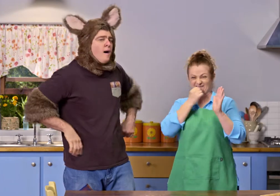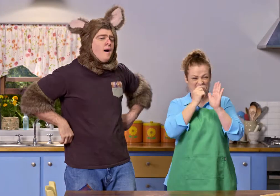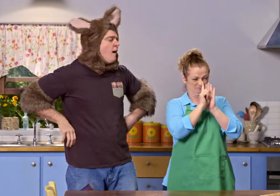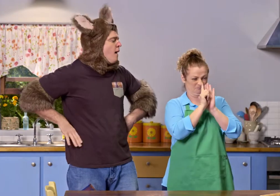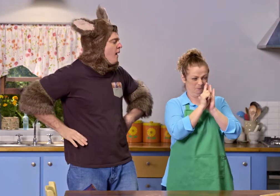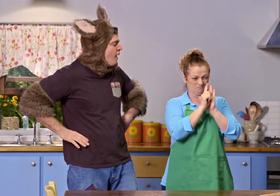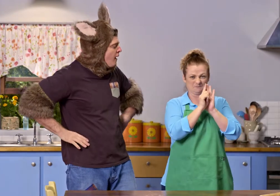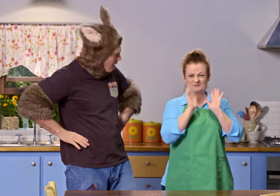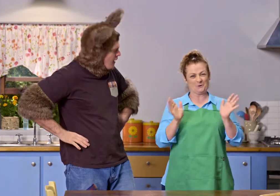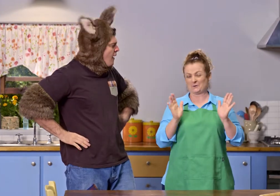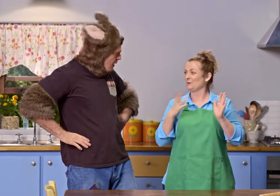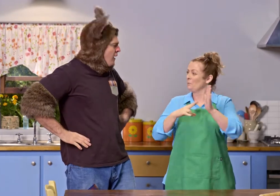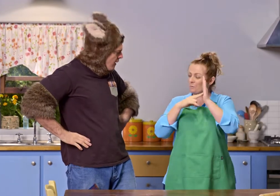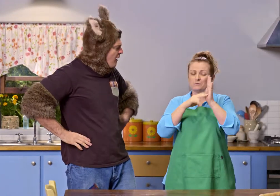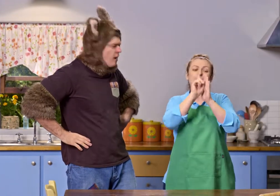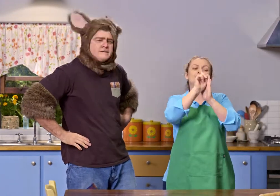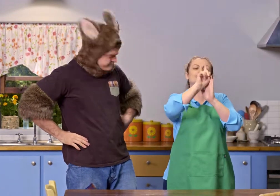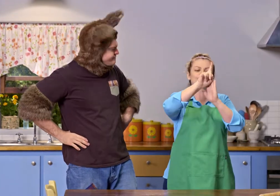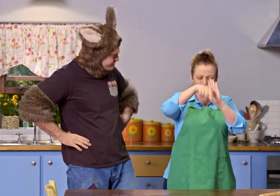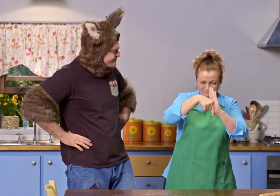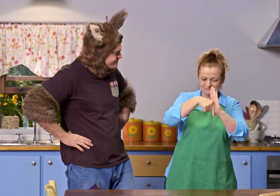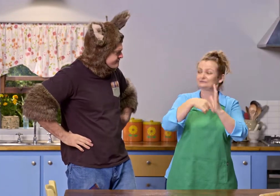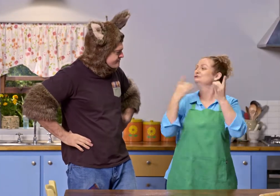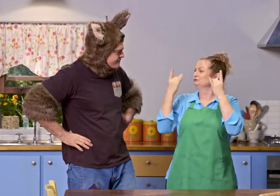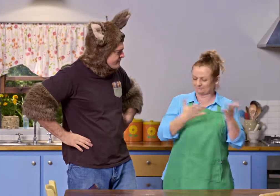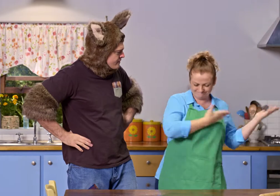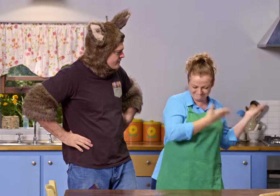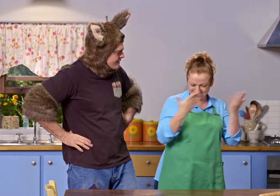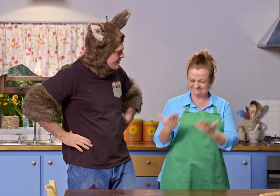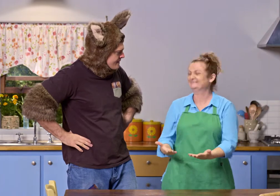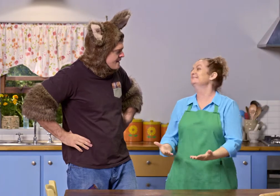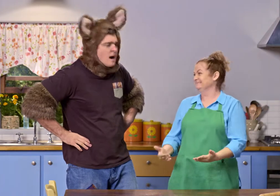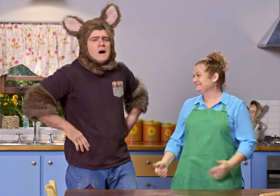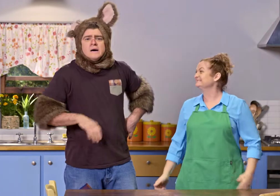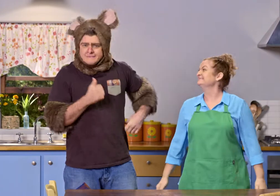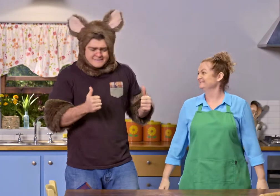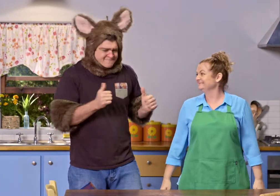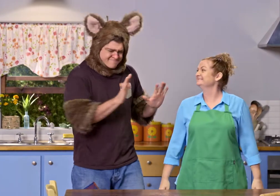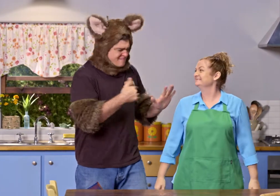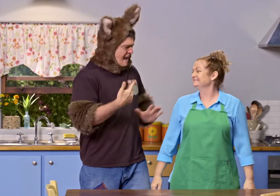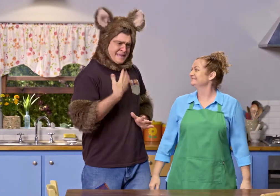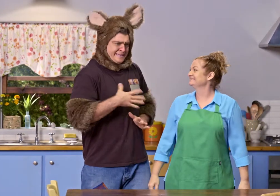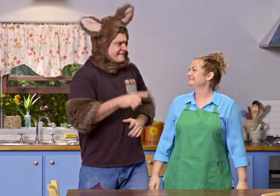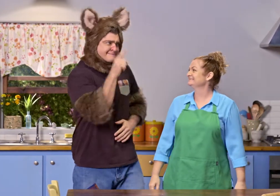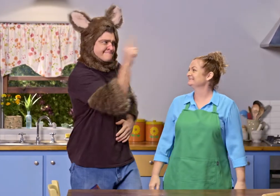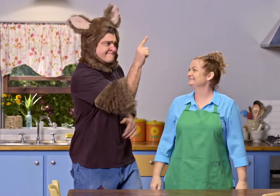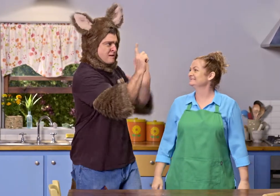You need to wait for 30 of them before the pie will be ready. Oh, OK. I'm going to need that clock